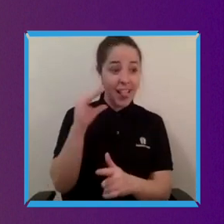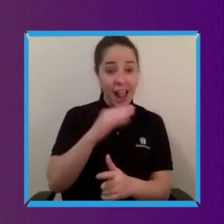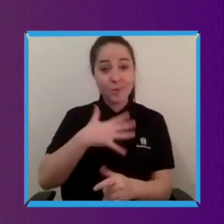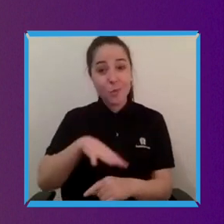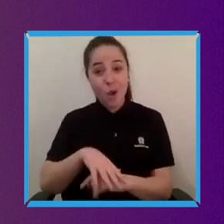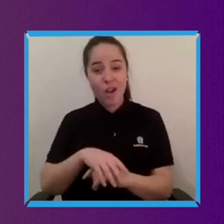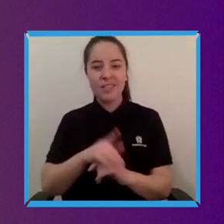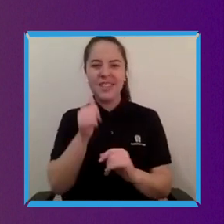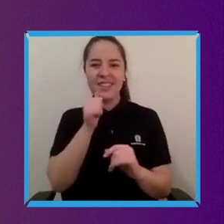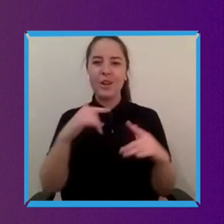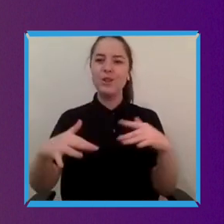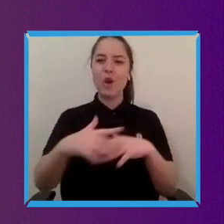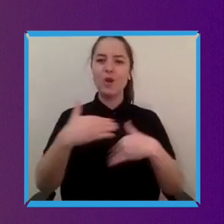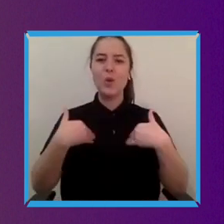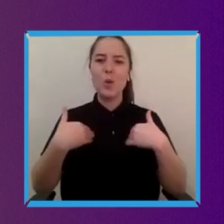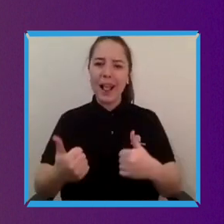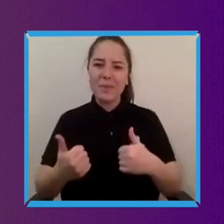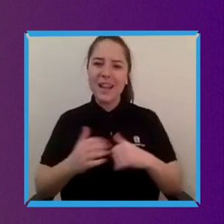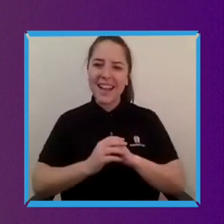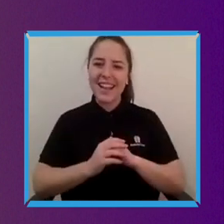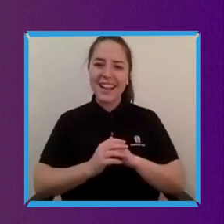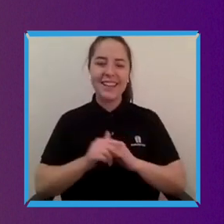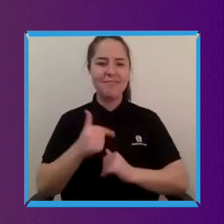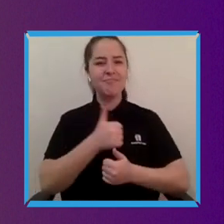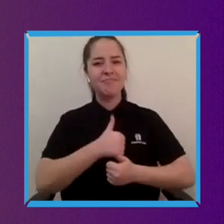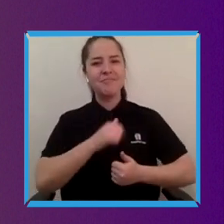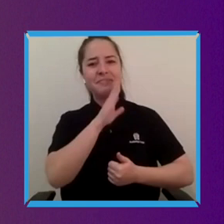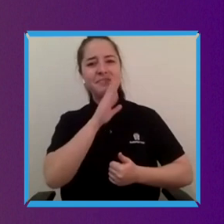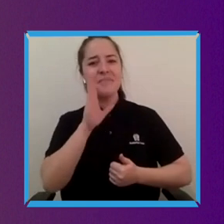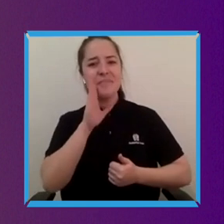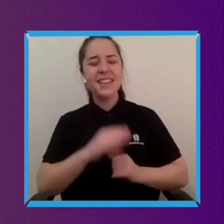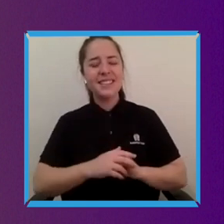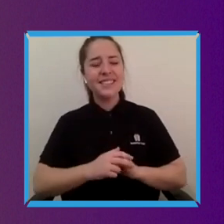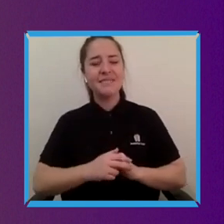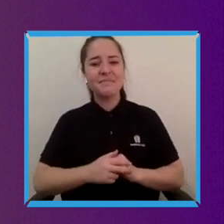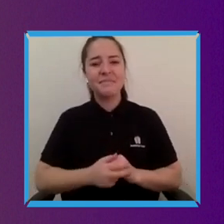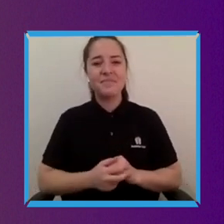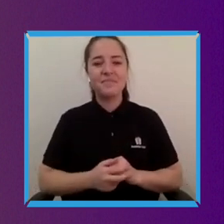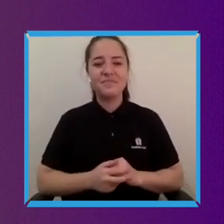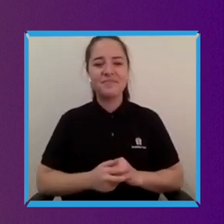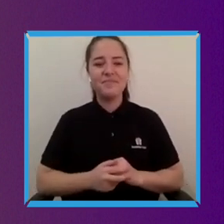well-being aspect of being around people that I enjoy being around.